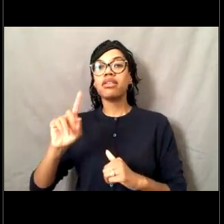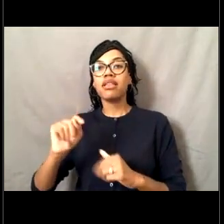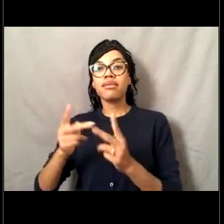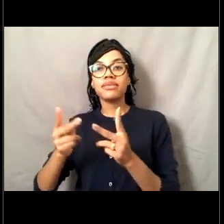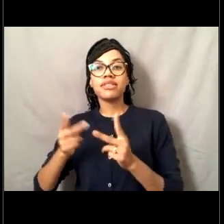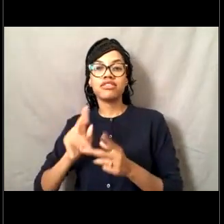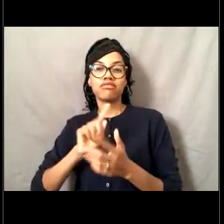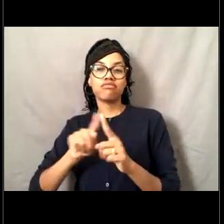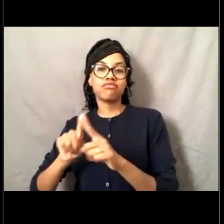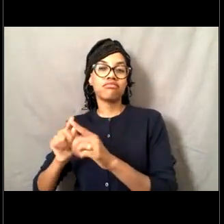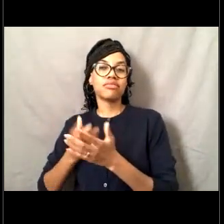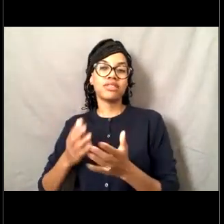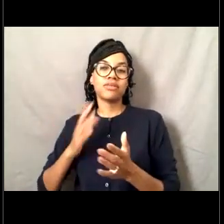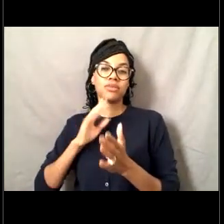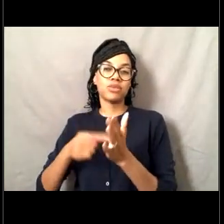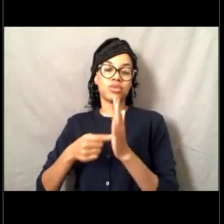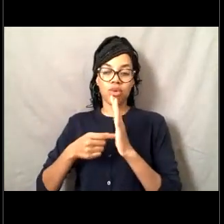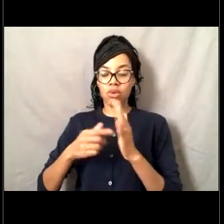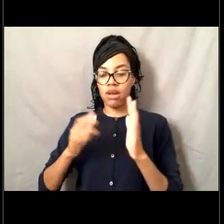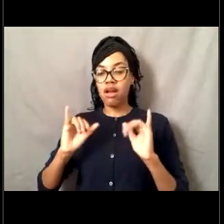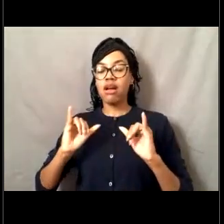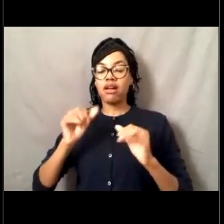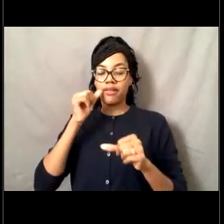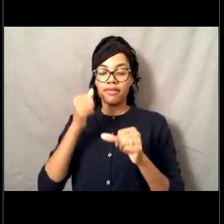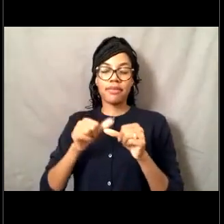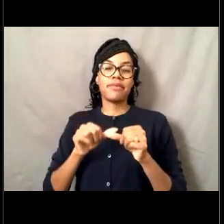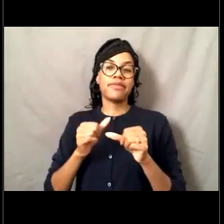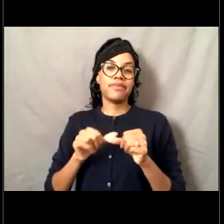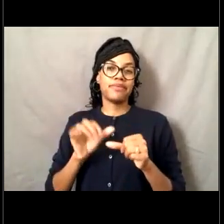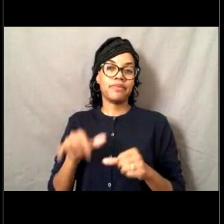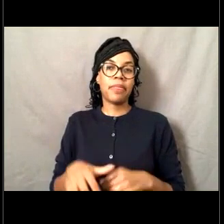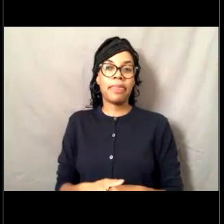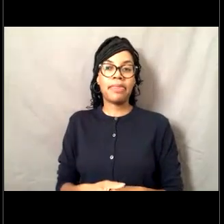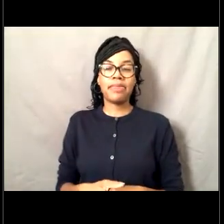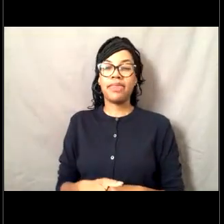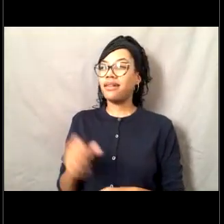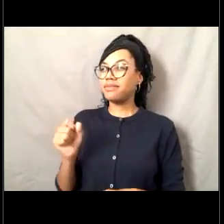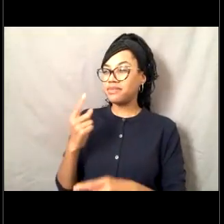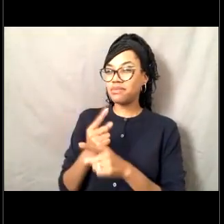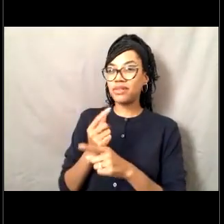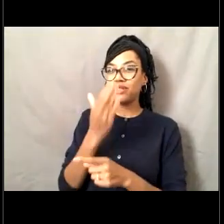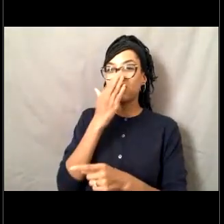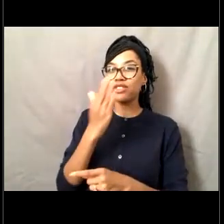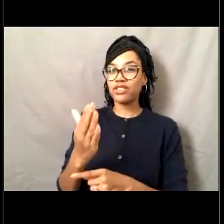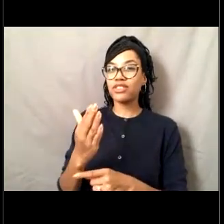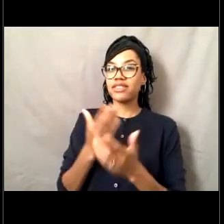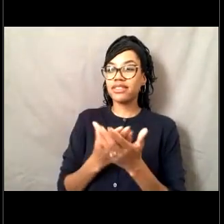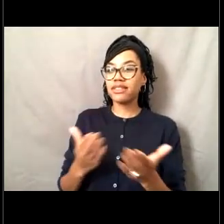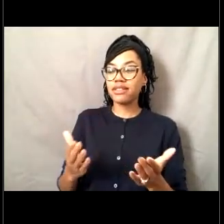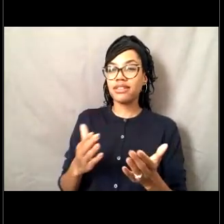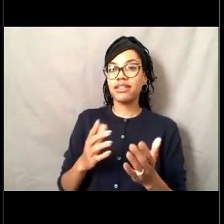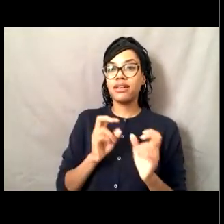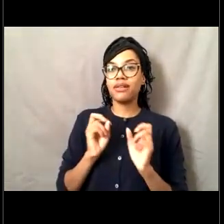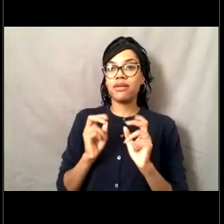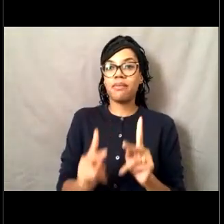[Lisa] Gotcha. Yeah, I would imagine that it would be good to get a refresher before you go back out to sea